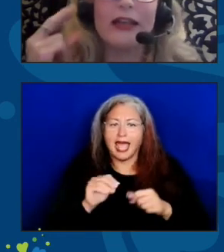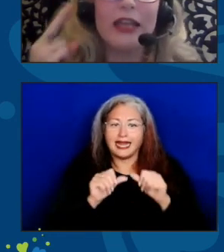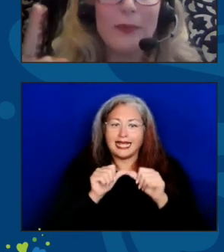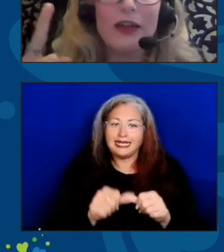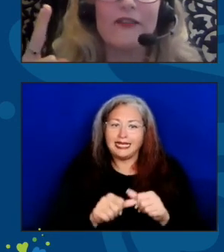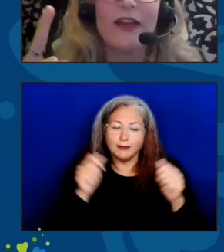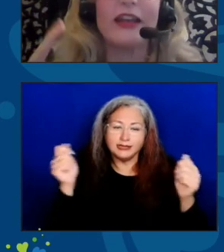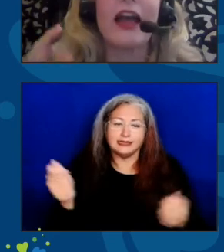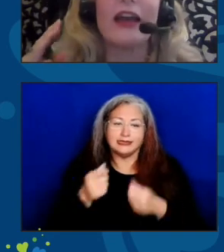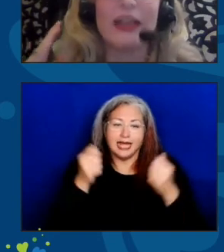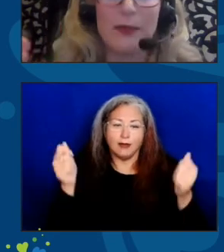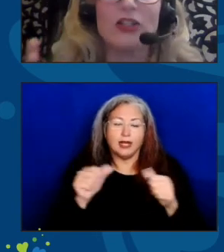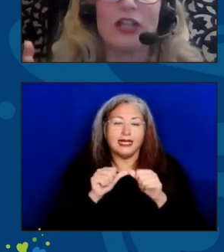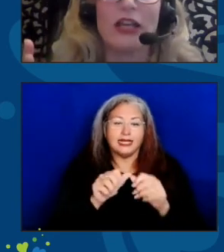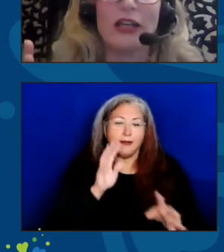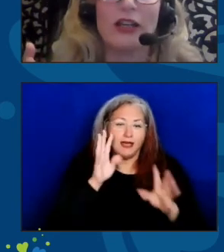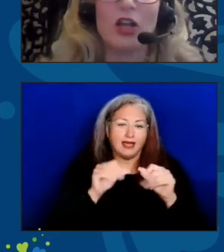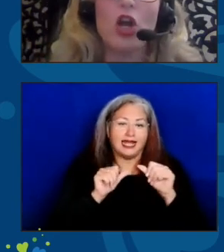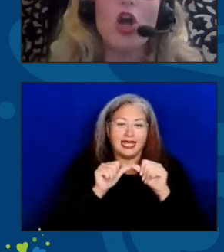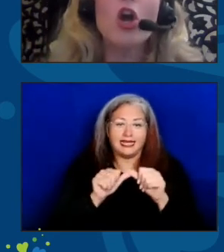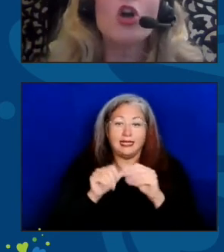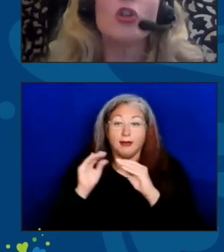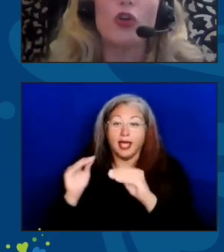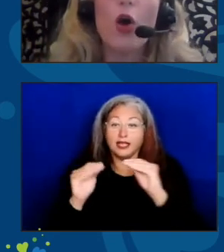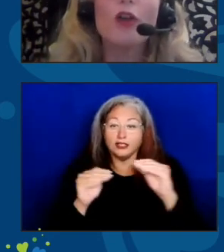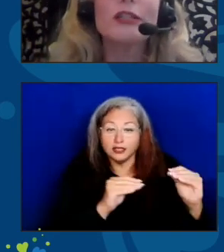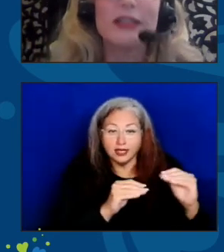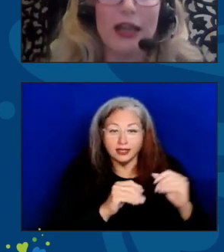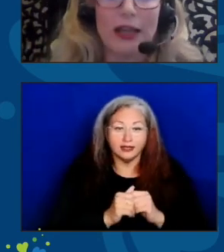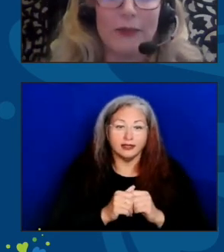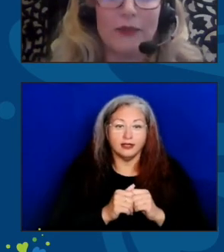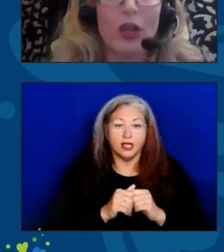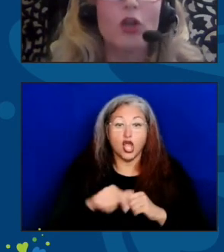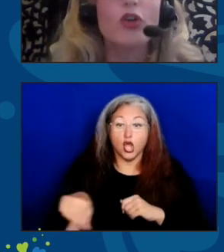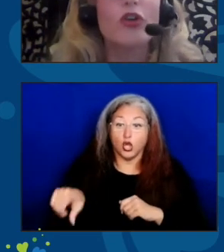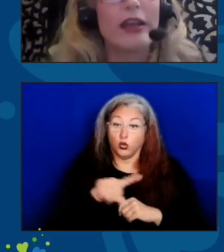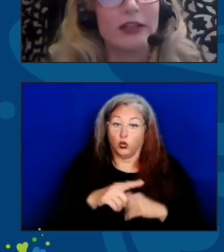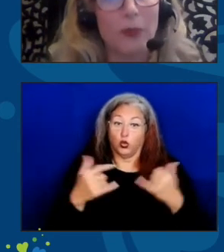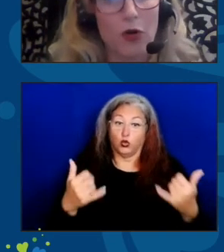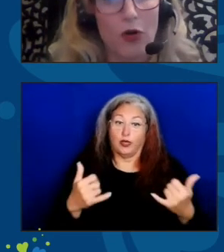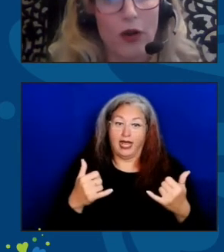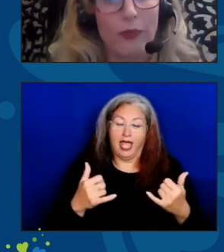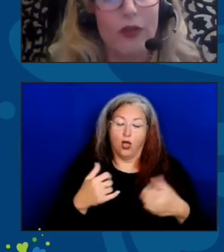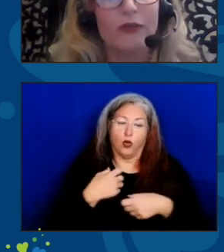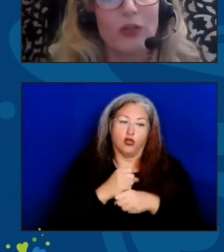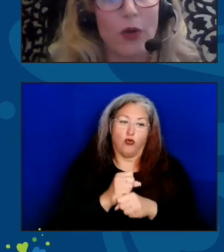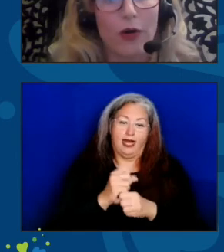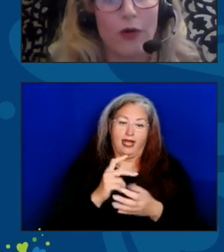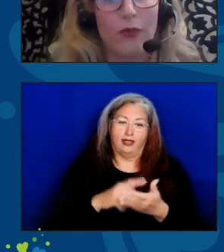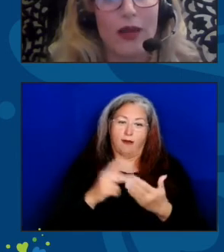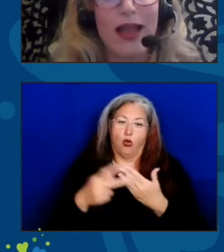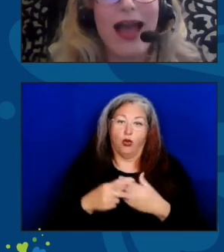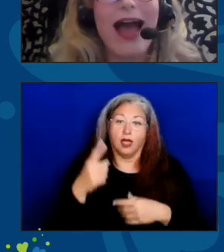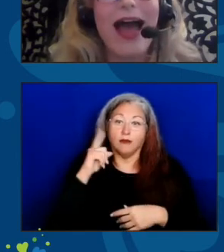keep innovating, and keep educating. You are today creating the programs of tomorrow